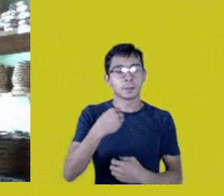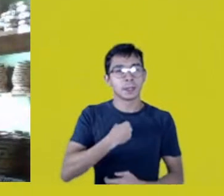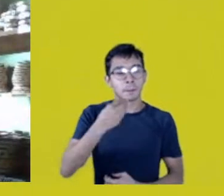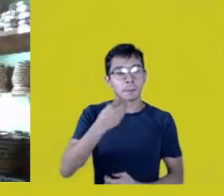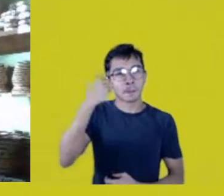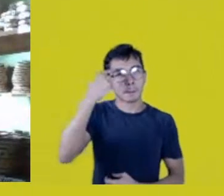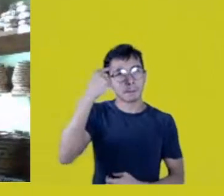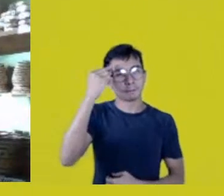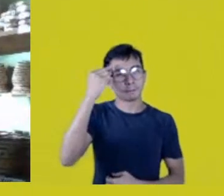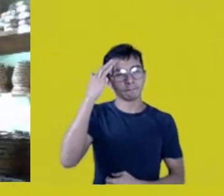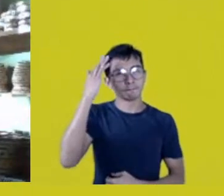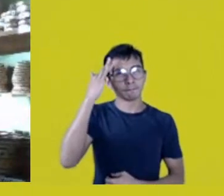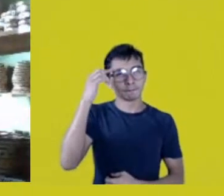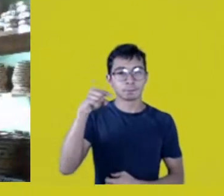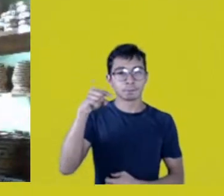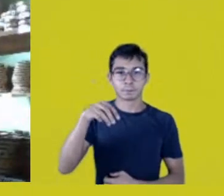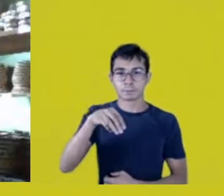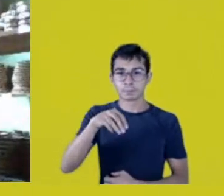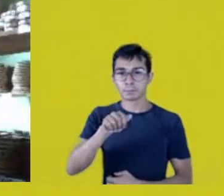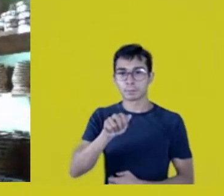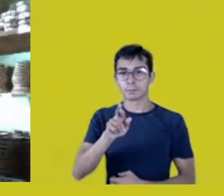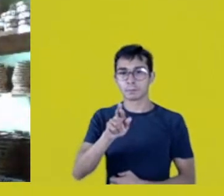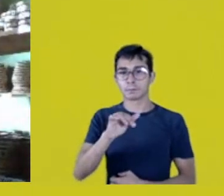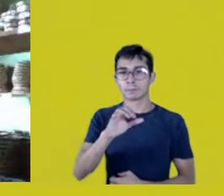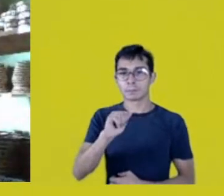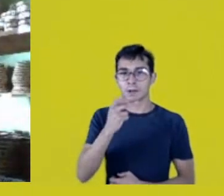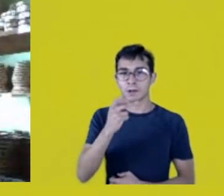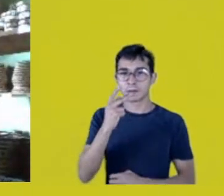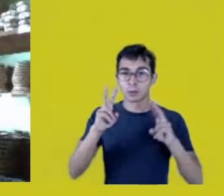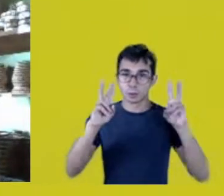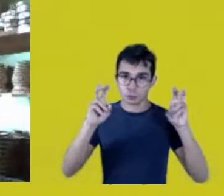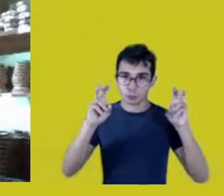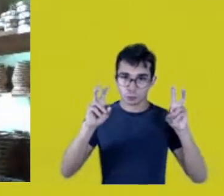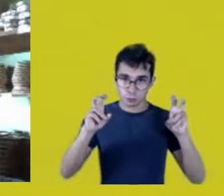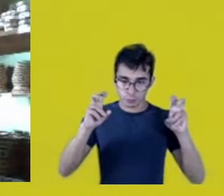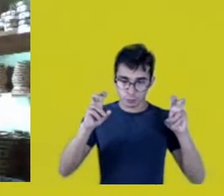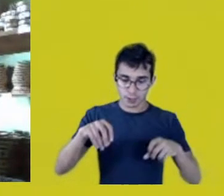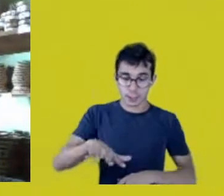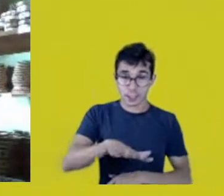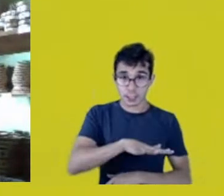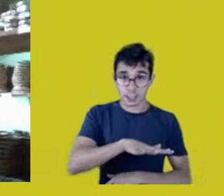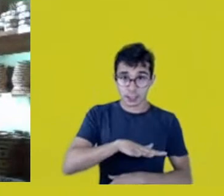when Márcia talks about this territory, being and, at the same time, being the territory.